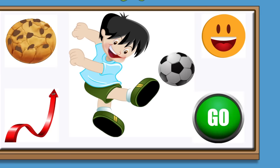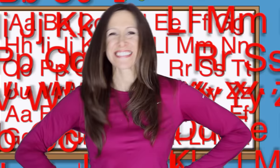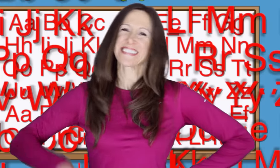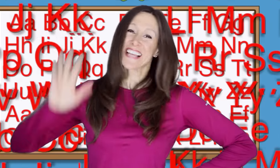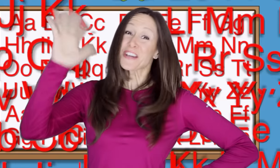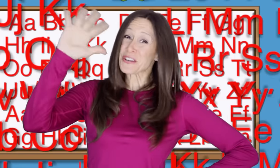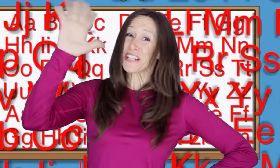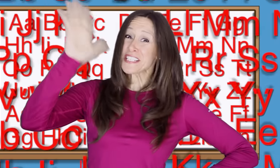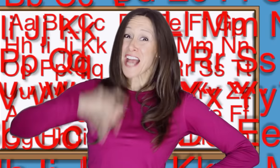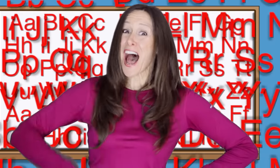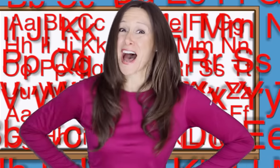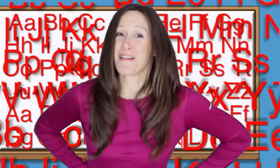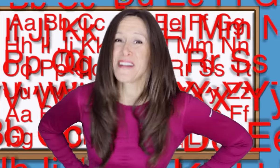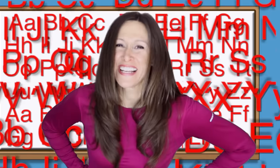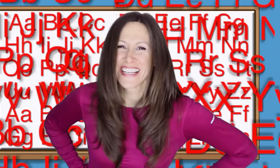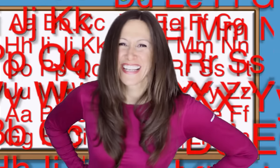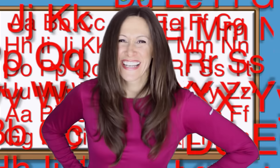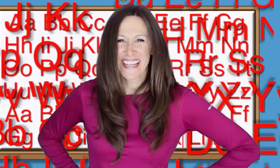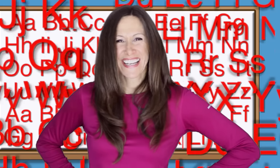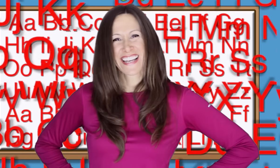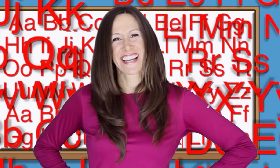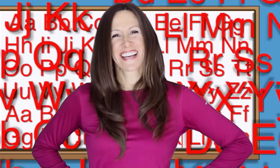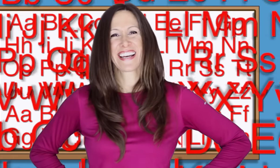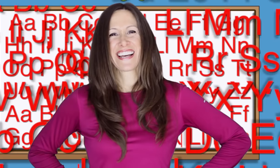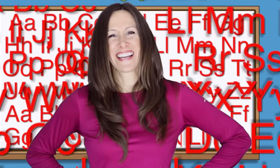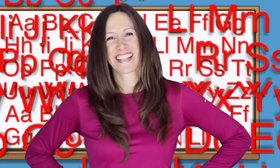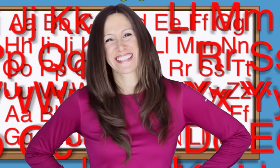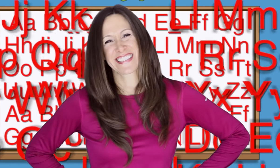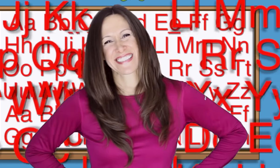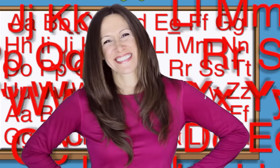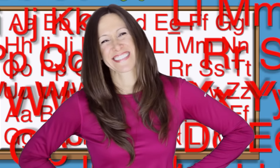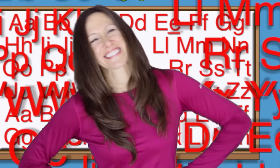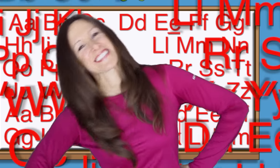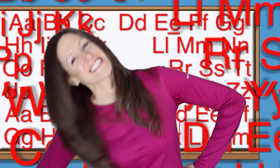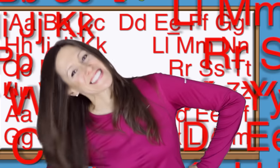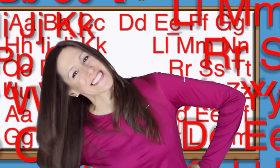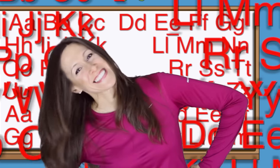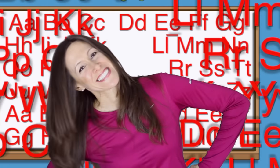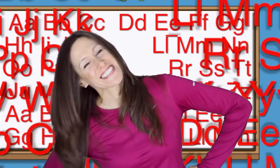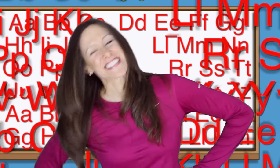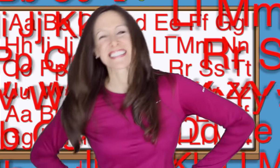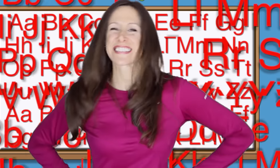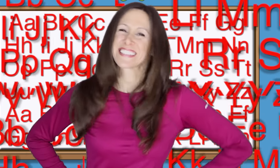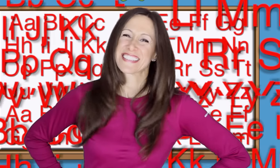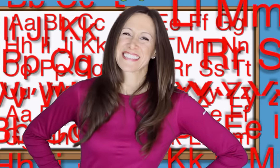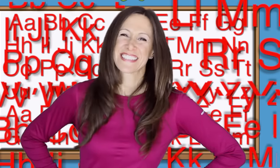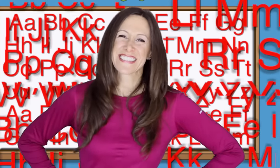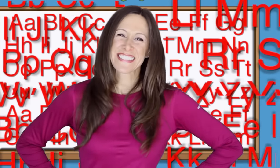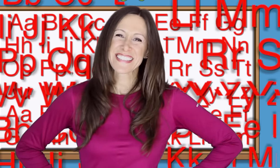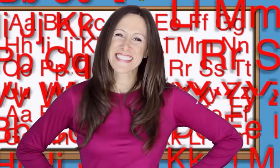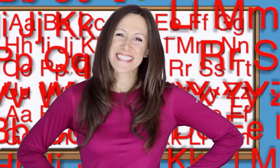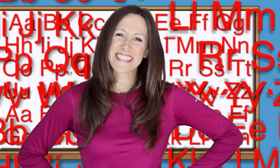Now you know the sounds of all the letters. Practice with me and you'll get better. Good job!